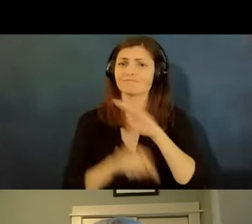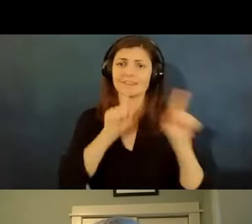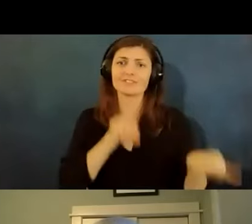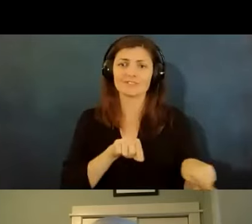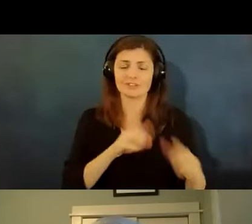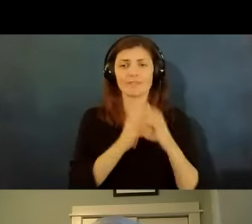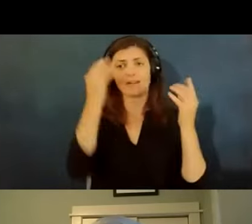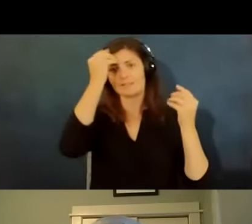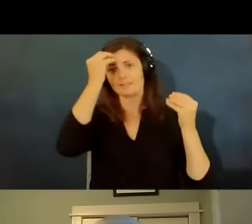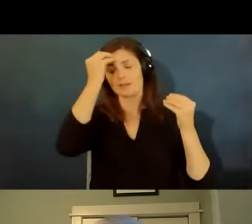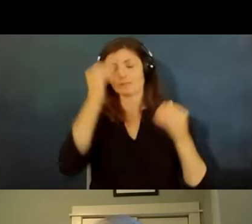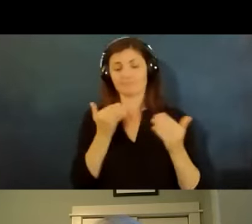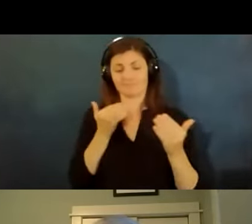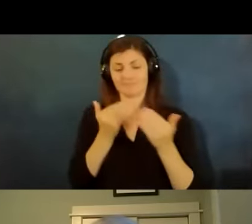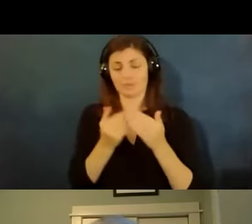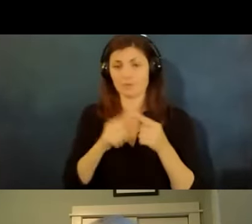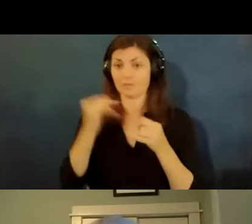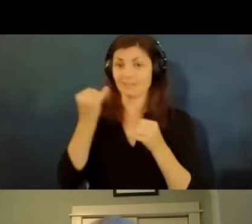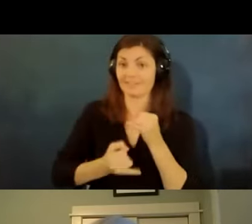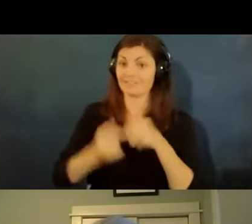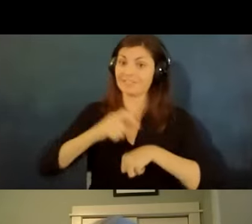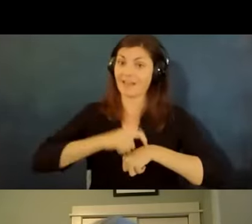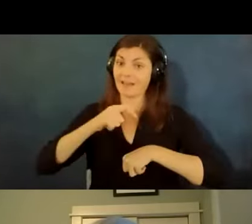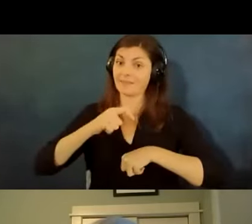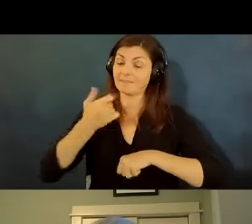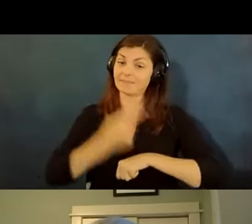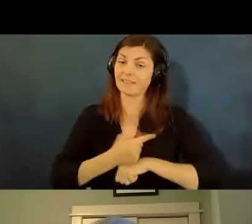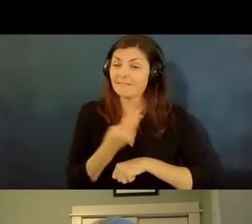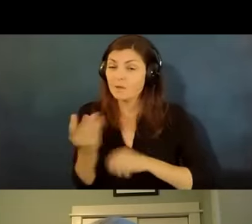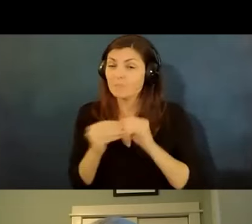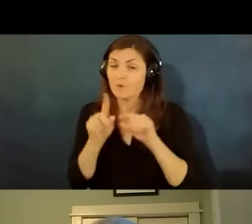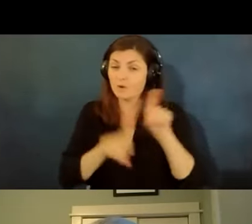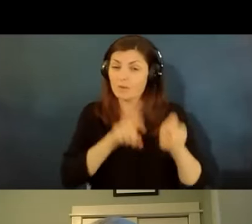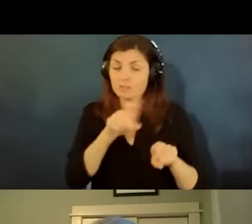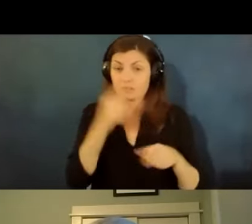coming to the end of our time today we've got a few more questions wondering if you can say